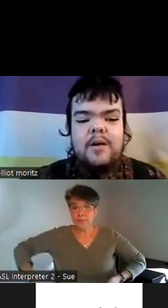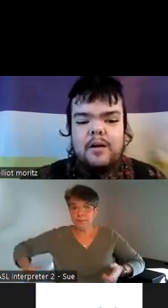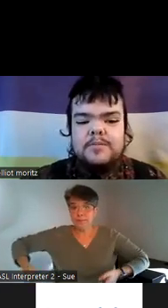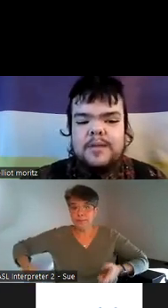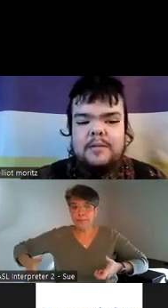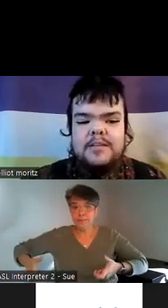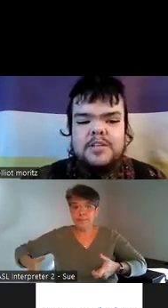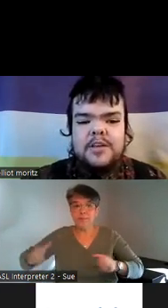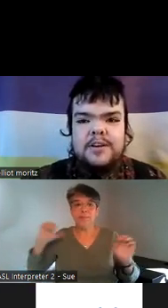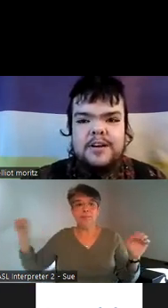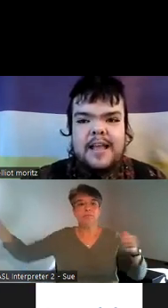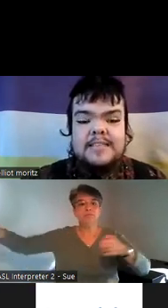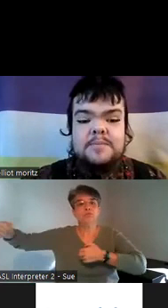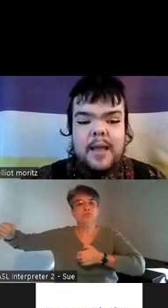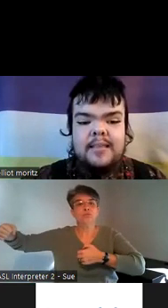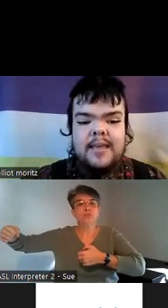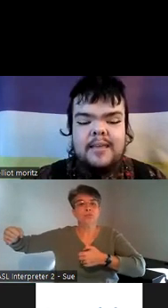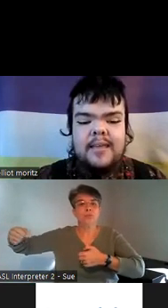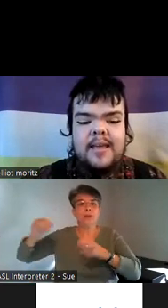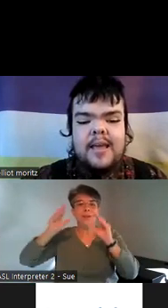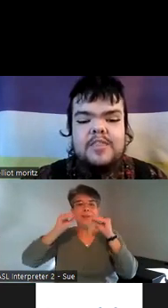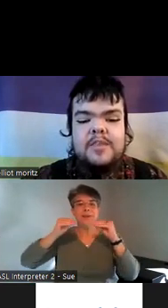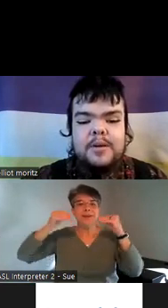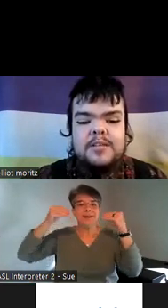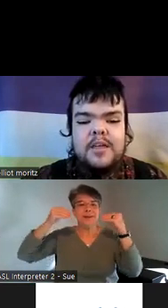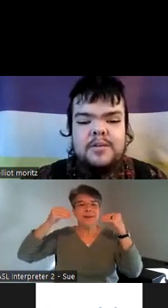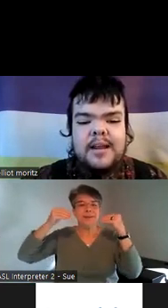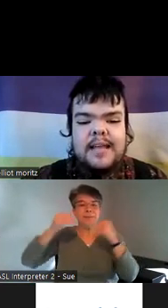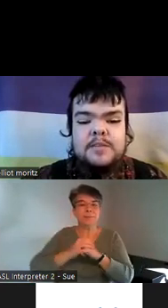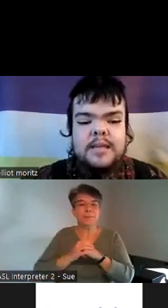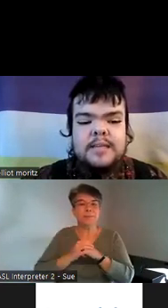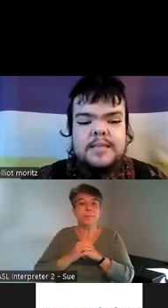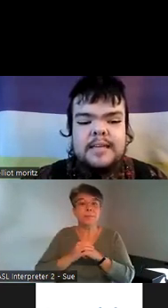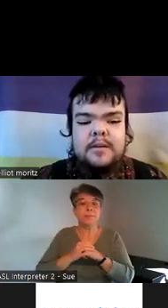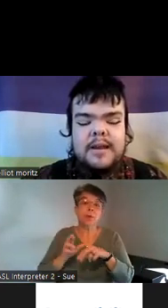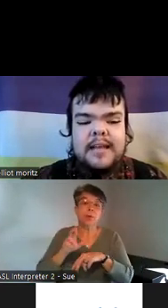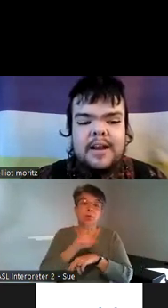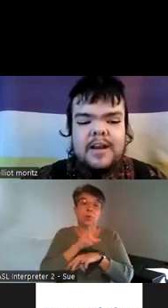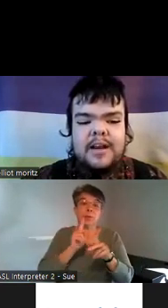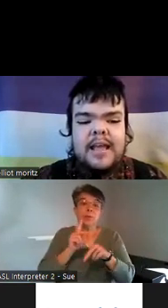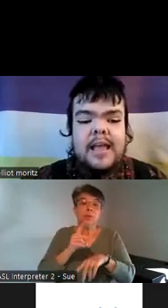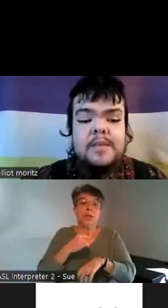with arms around each other other and smiling the person on the right has pink skin and red hair and